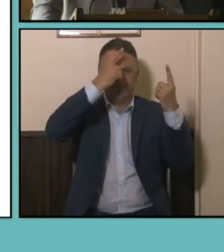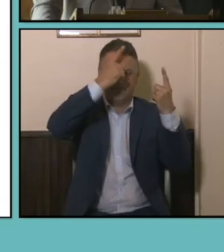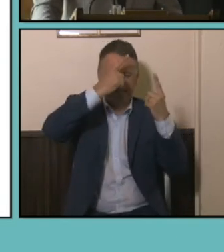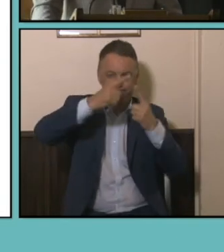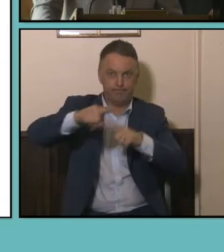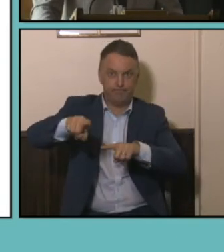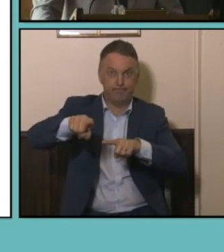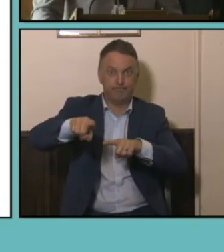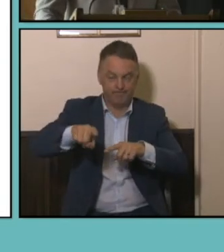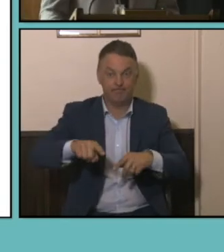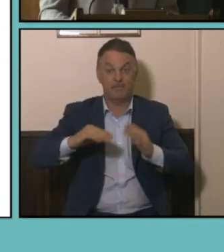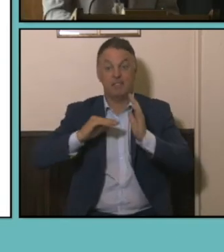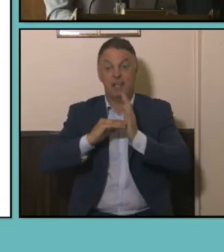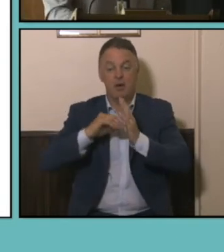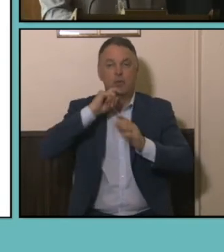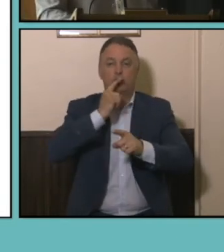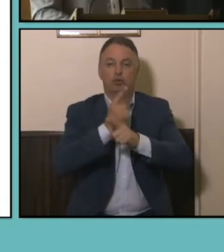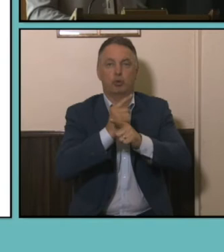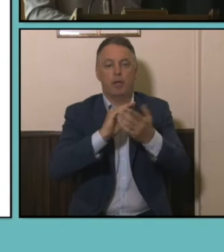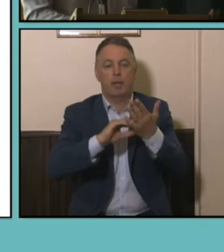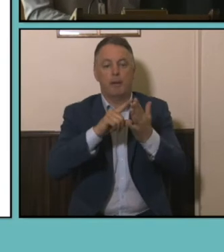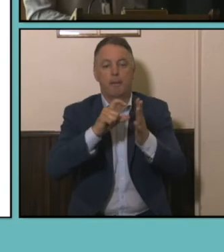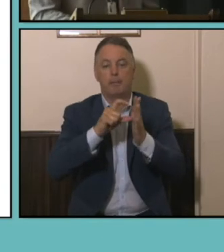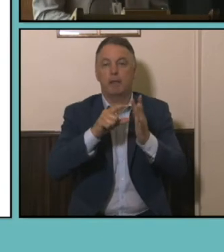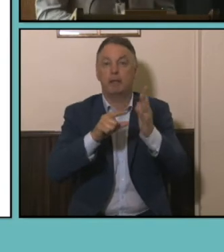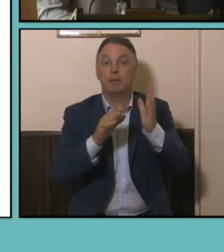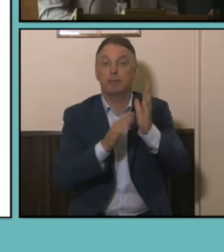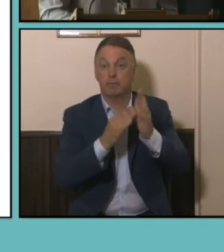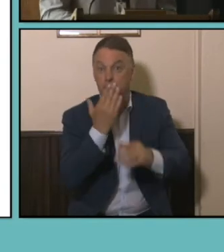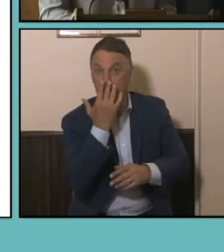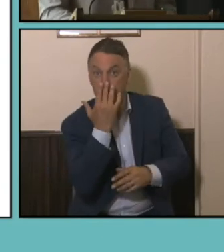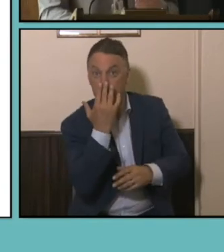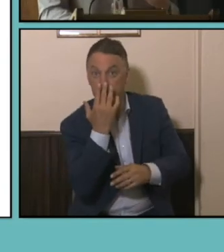different the median age of occupations are based on who was working in them. So